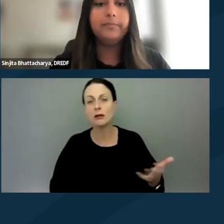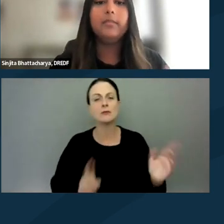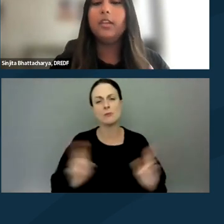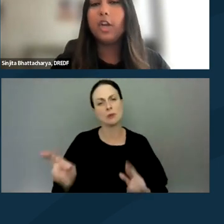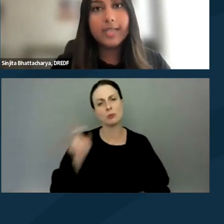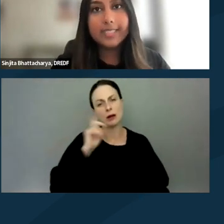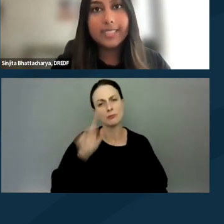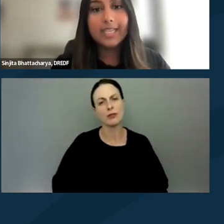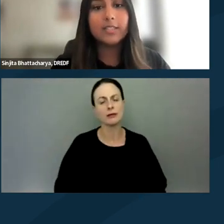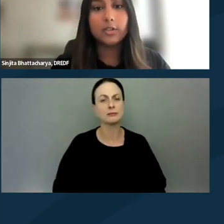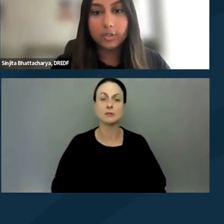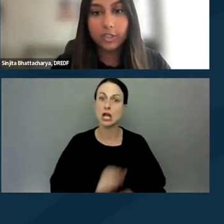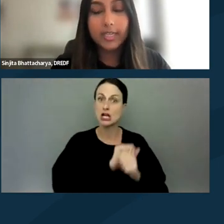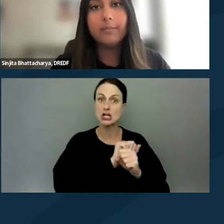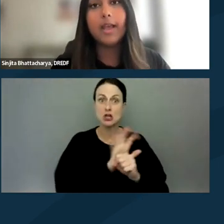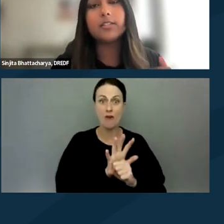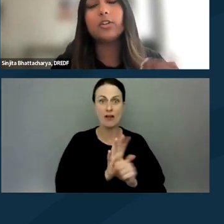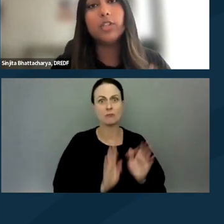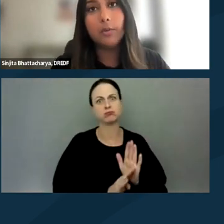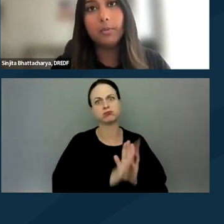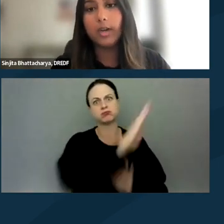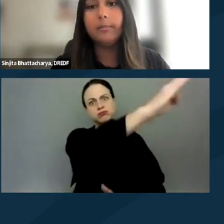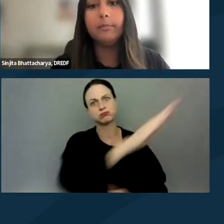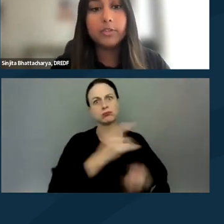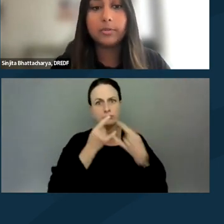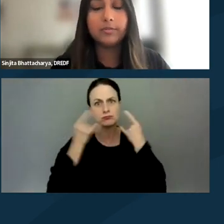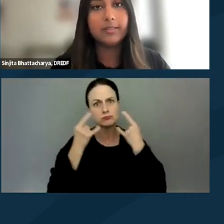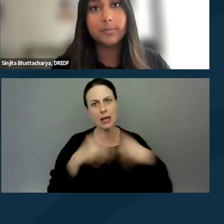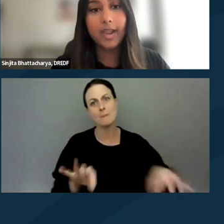COVID-19 cases are surging and masks are so important both to prevent spread